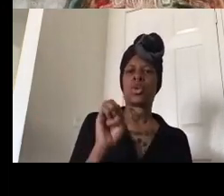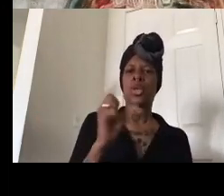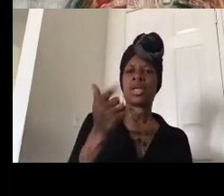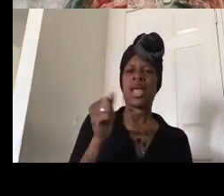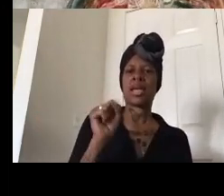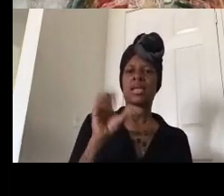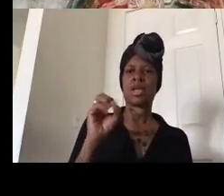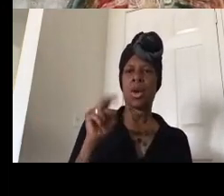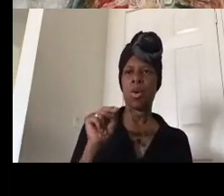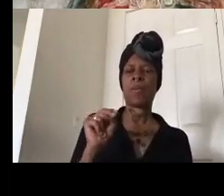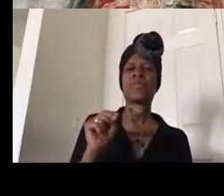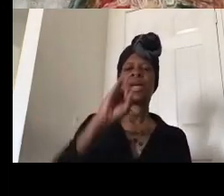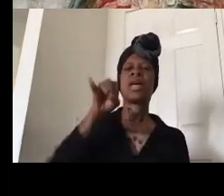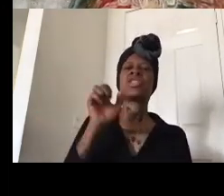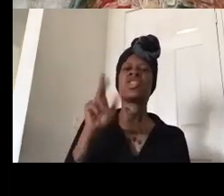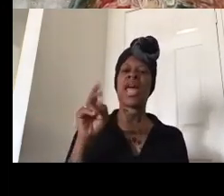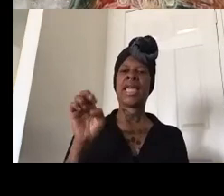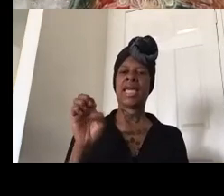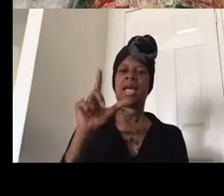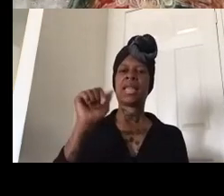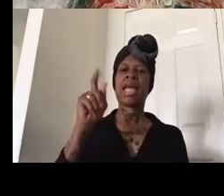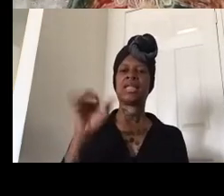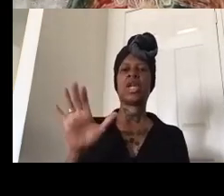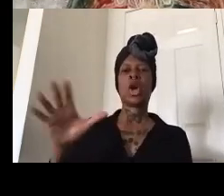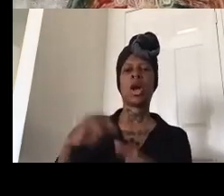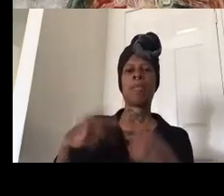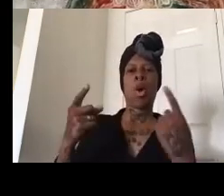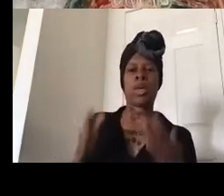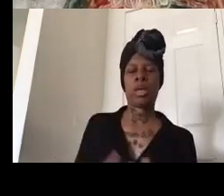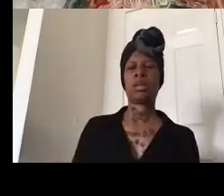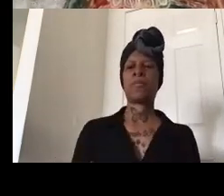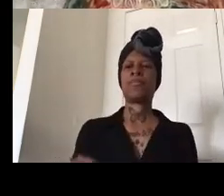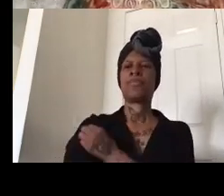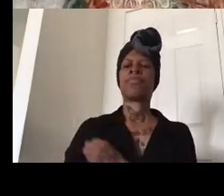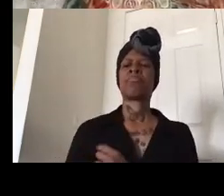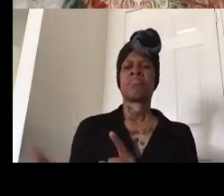of jackie lacey um he has been out and met with the families of